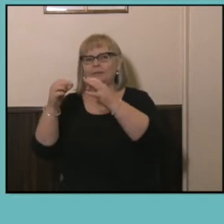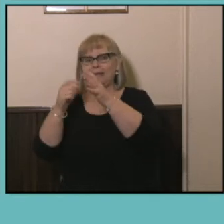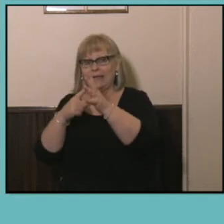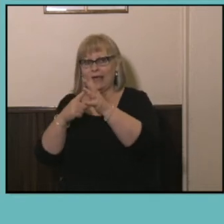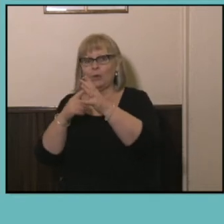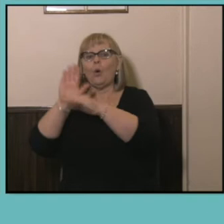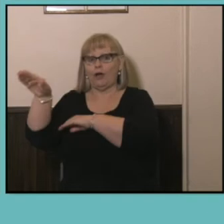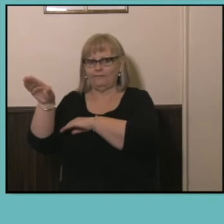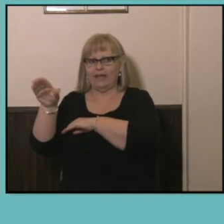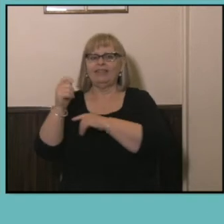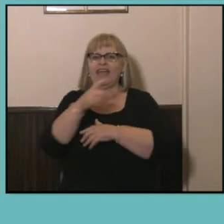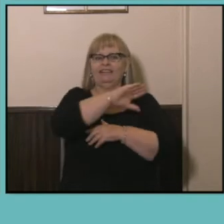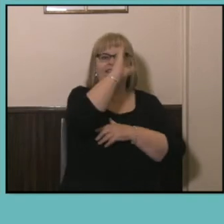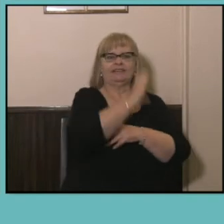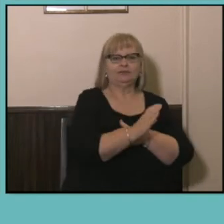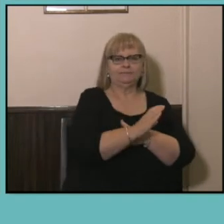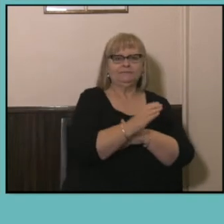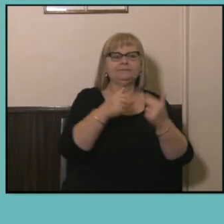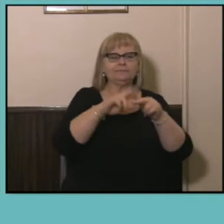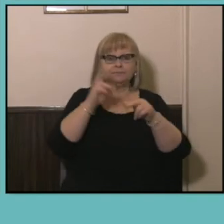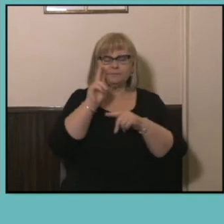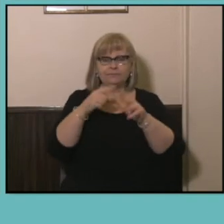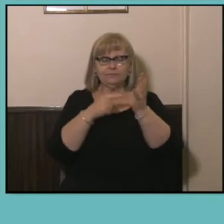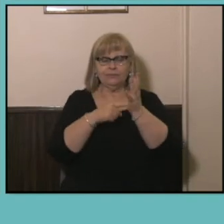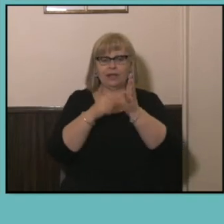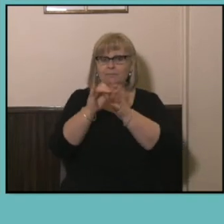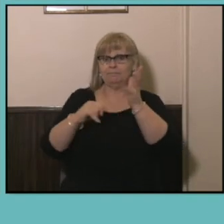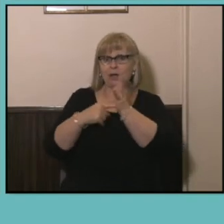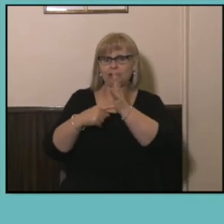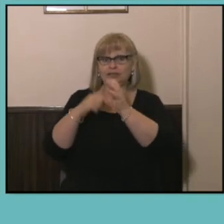if you're looking at postgraduate attainment in that rural/urban split,